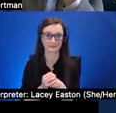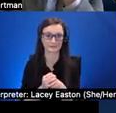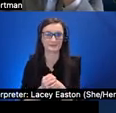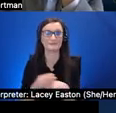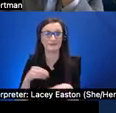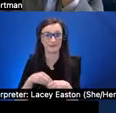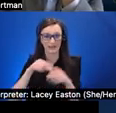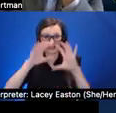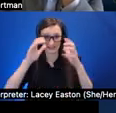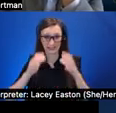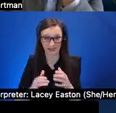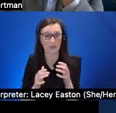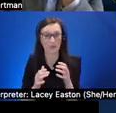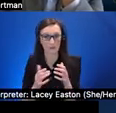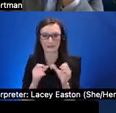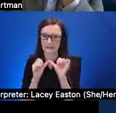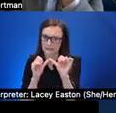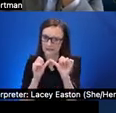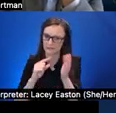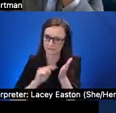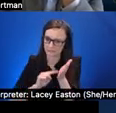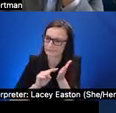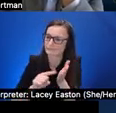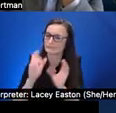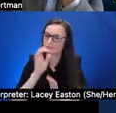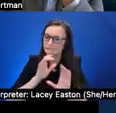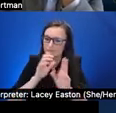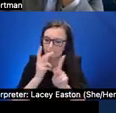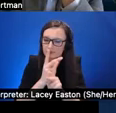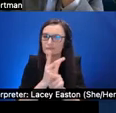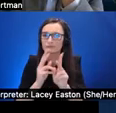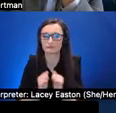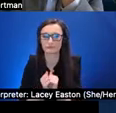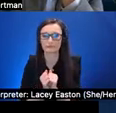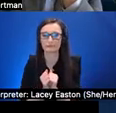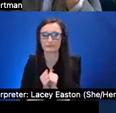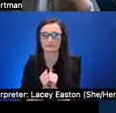we are continuing investigating into these areas so the second step of this research project